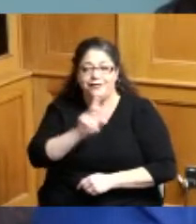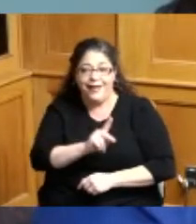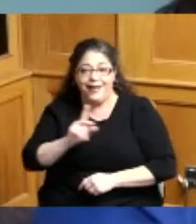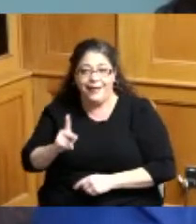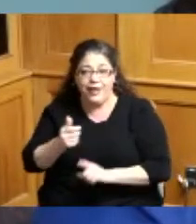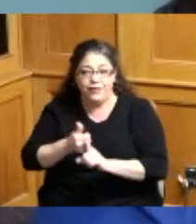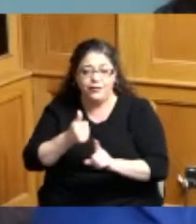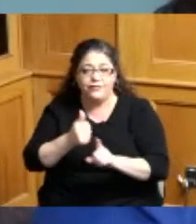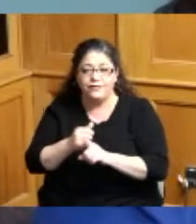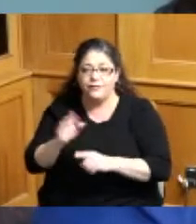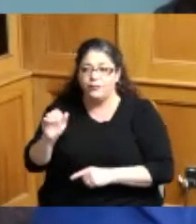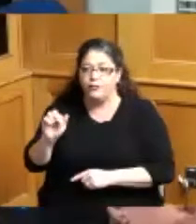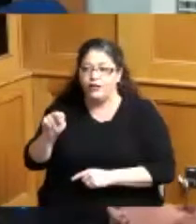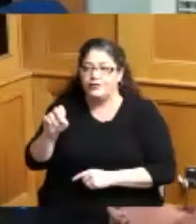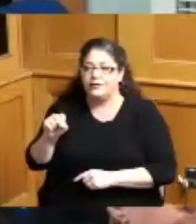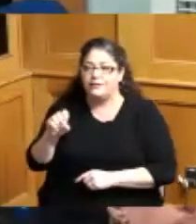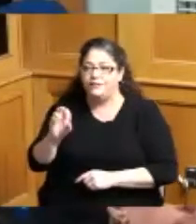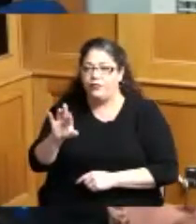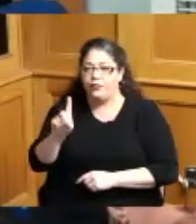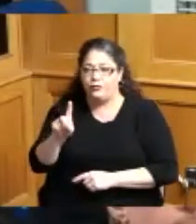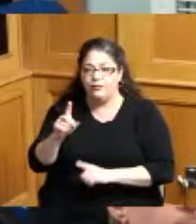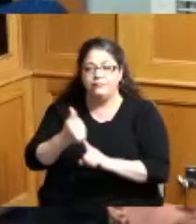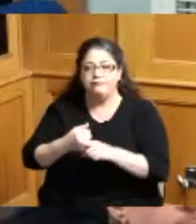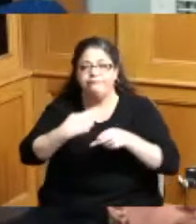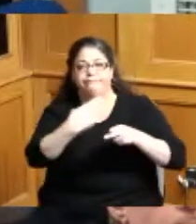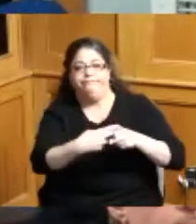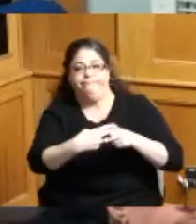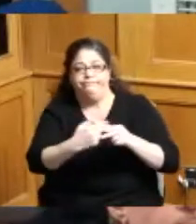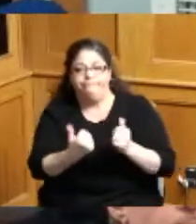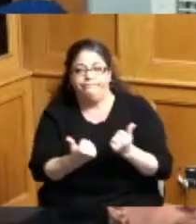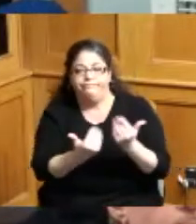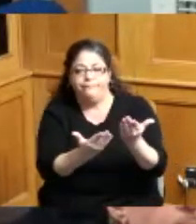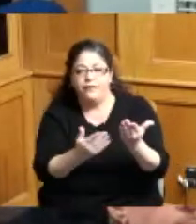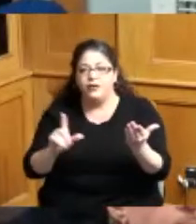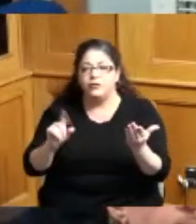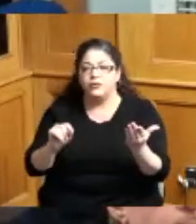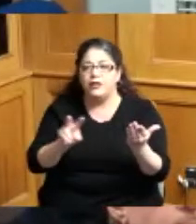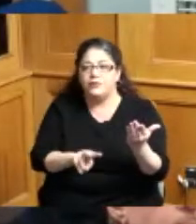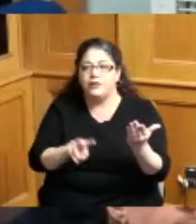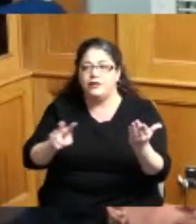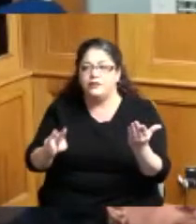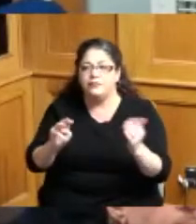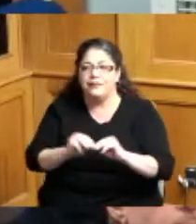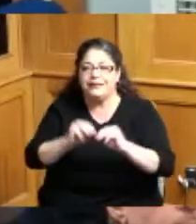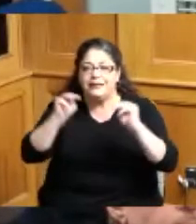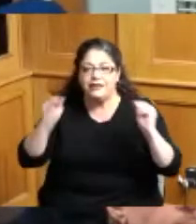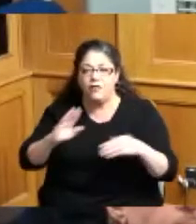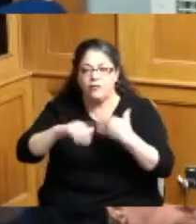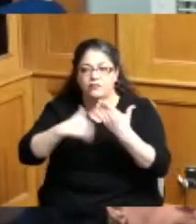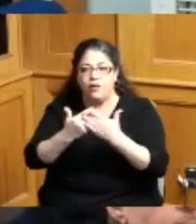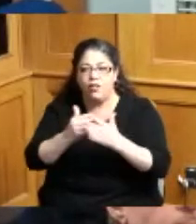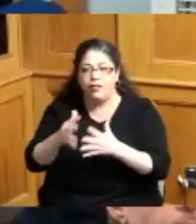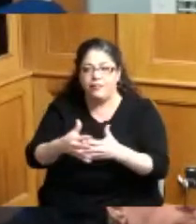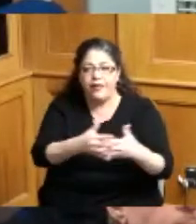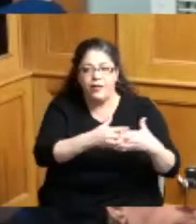Bransford has been named as the 2022 McDonald's all-American for a second